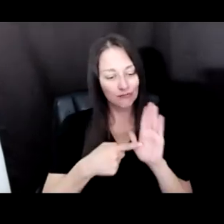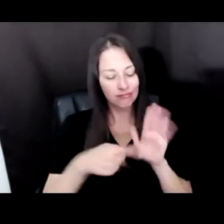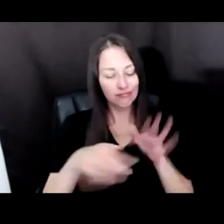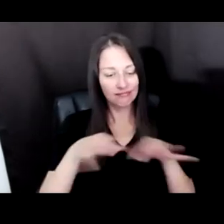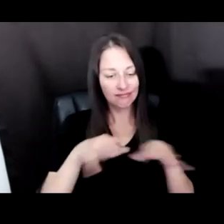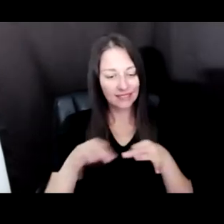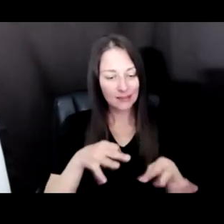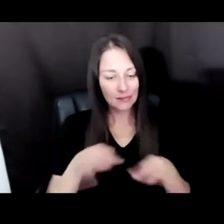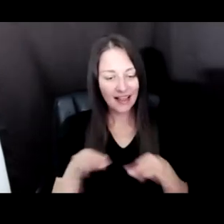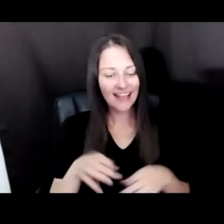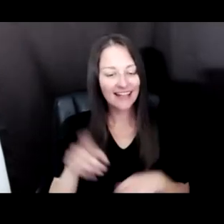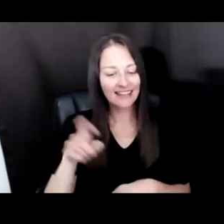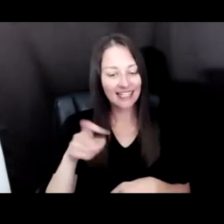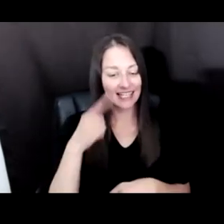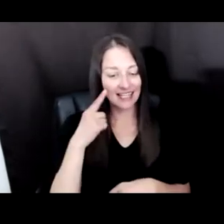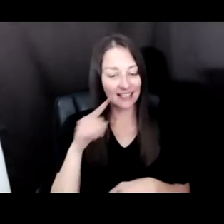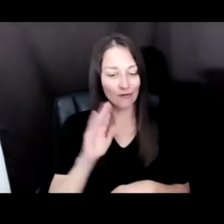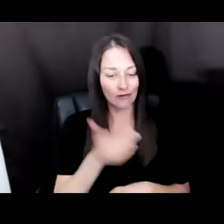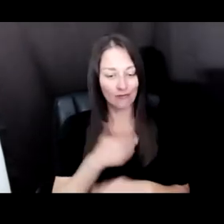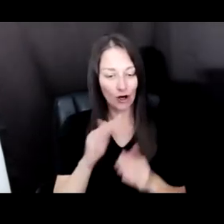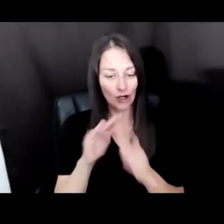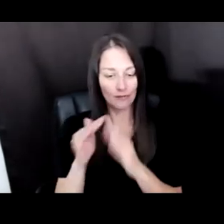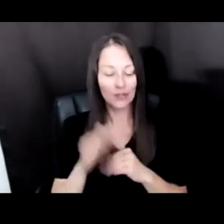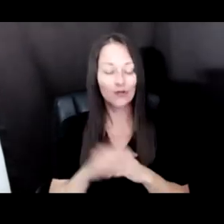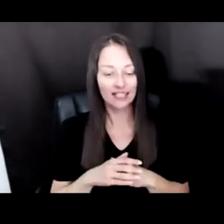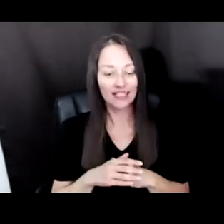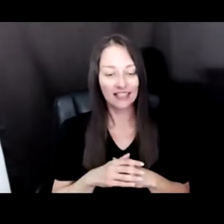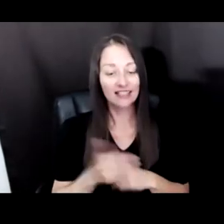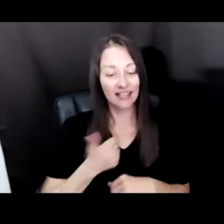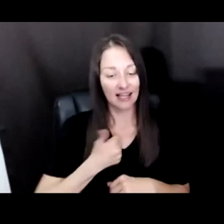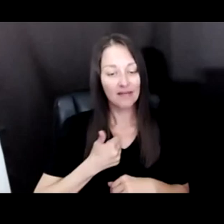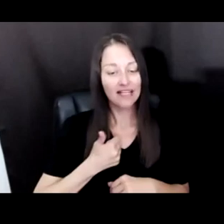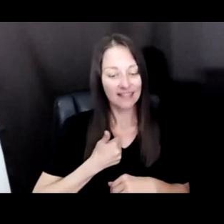OF THE NEEDS OF THIS COMMUNITY THAT I FEEL LIKE I PARTICIPATED AND REPRESENT IS IT'S JUST ABSOLUTELY